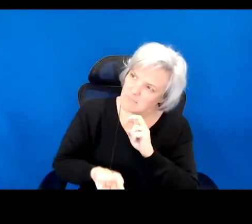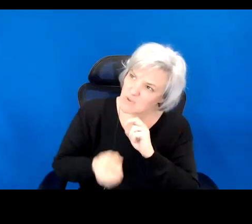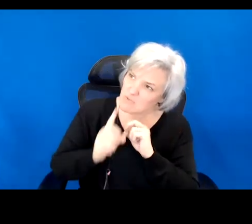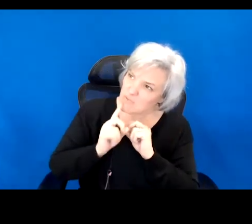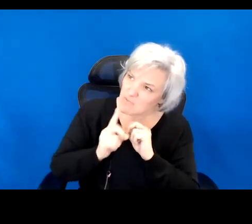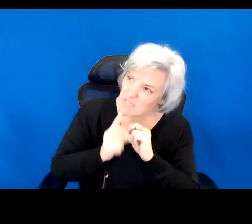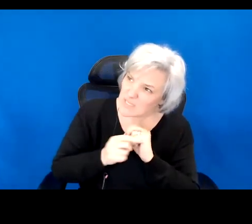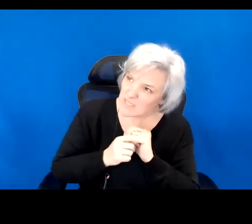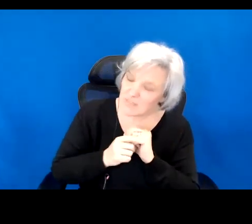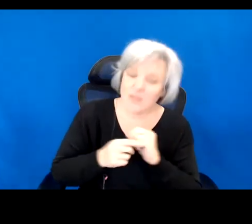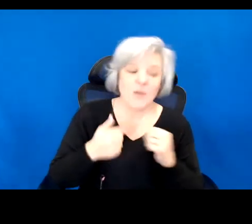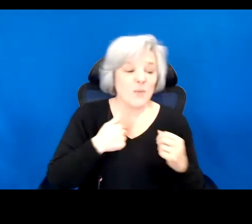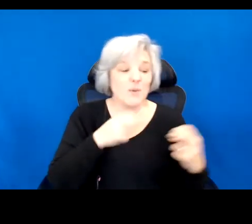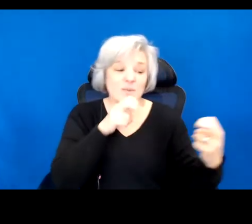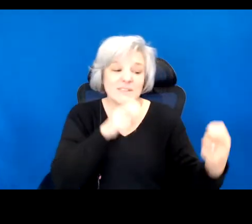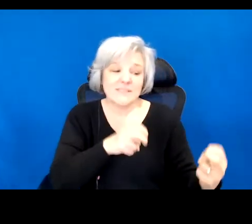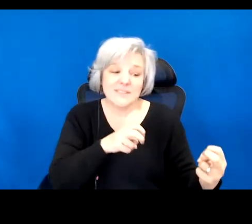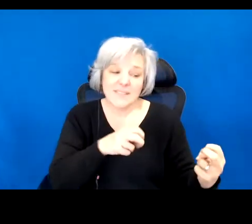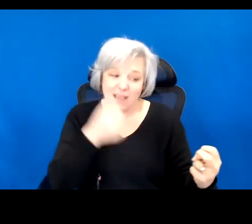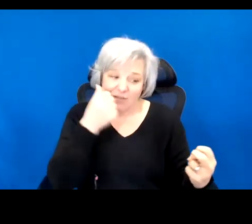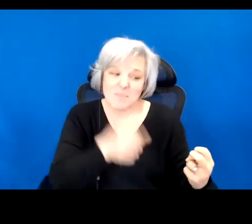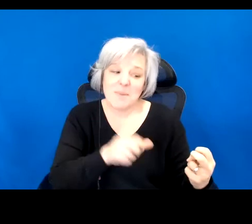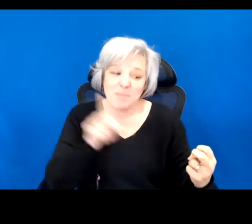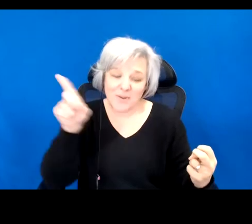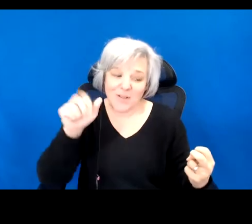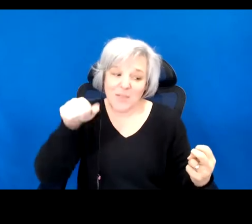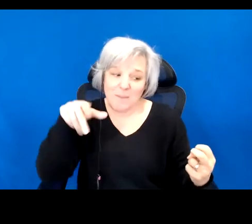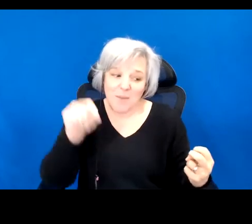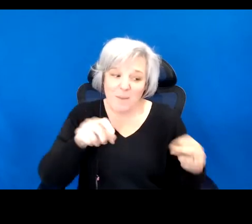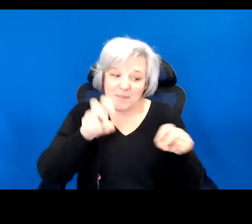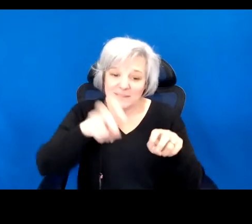We were sitting on a landing at the top of the apartment stairs, the contents of your